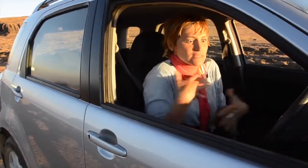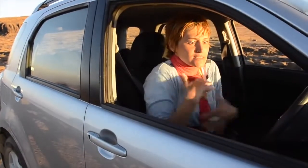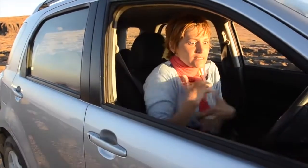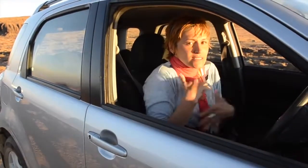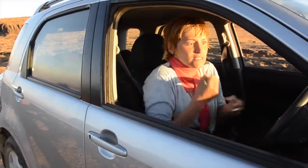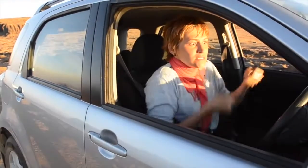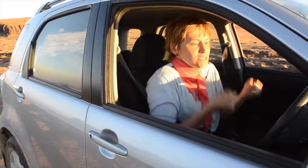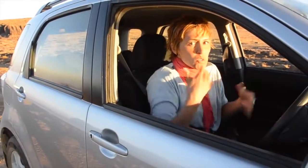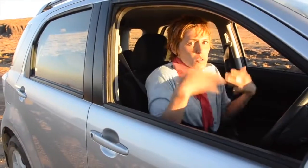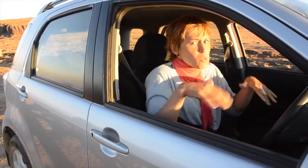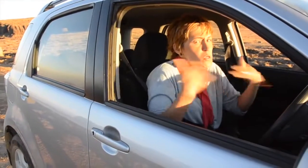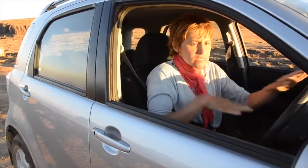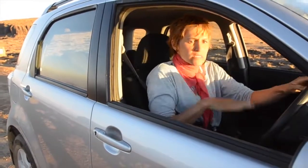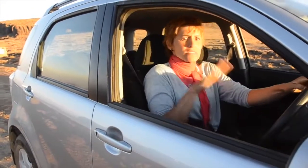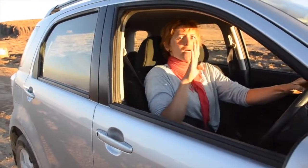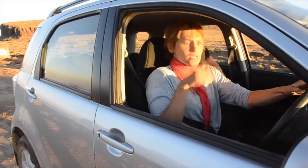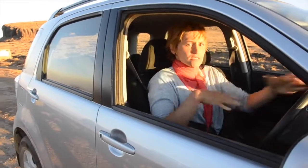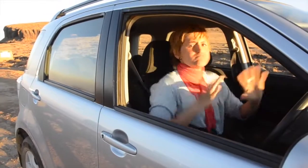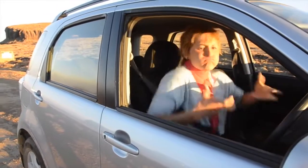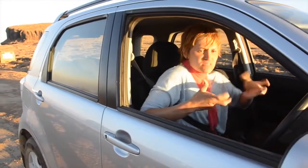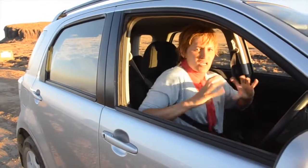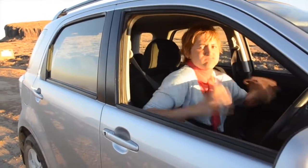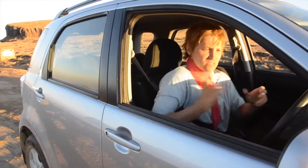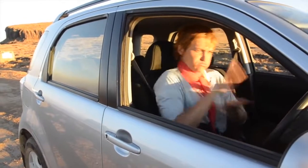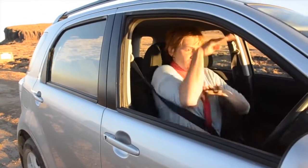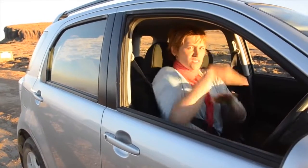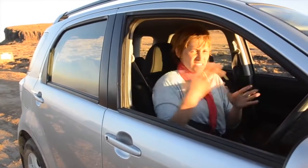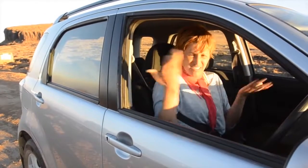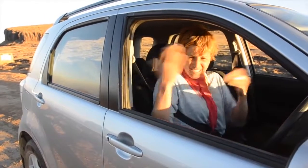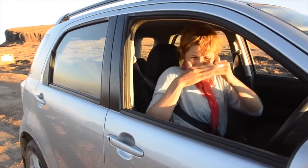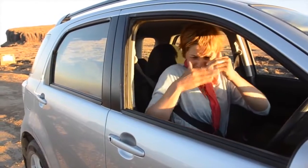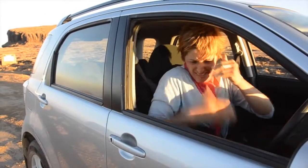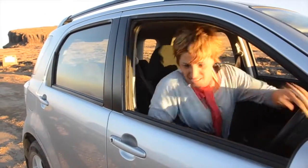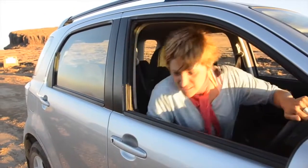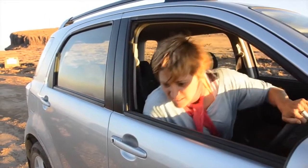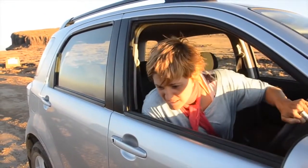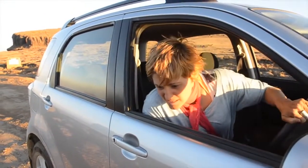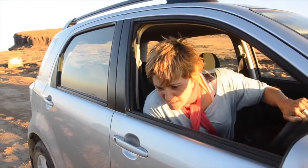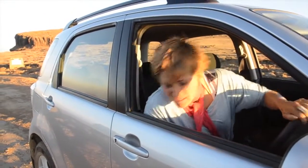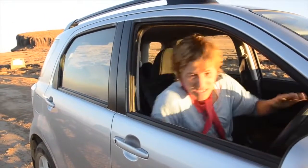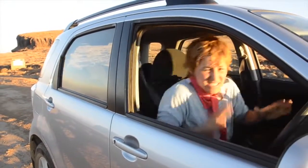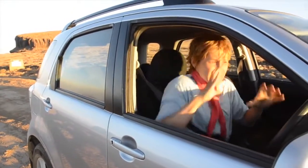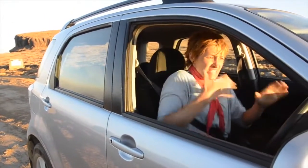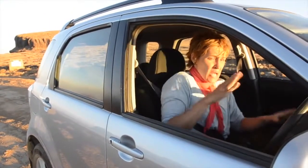I have experienced in my life. The SUV tires kept lurching over the rocks and I could see over the steep edge.